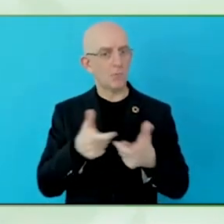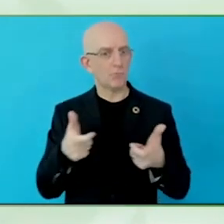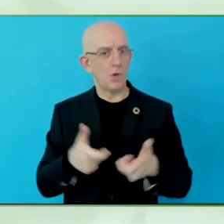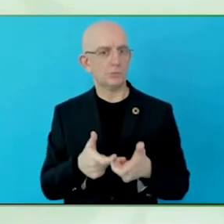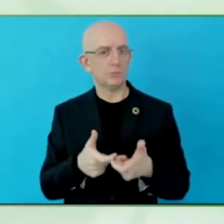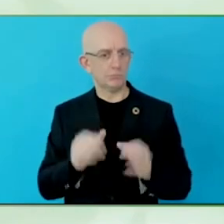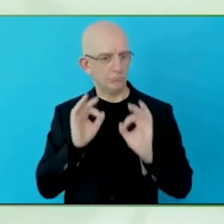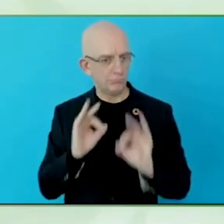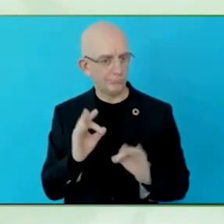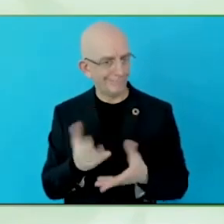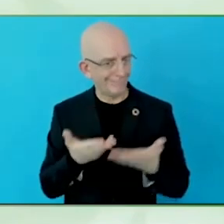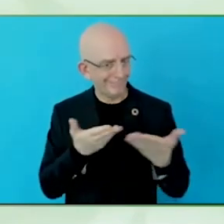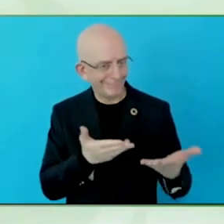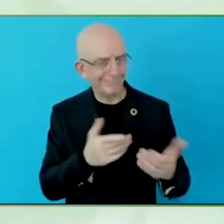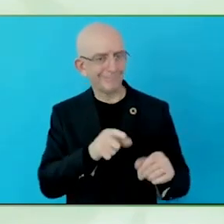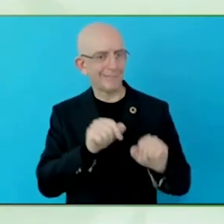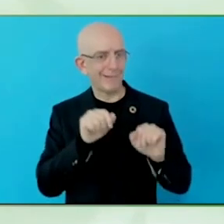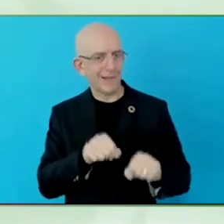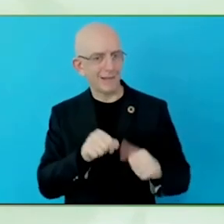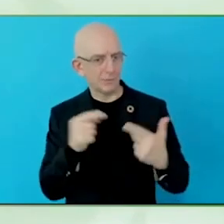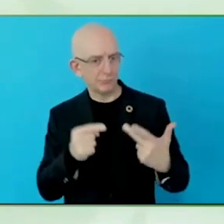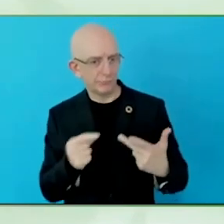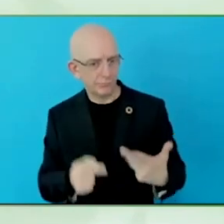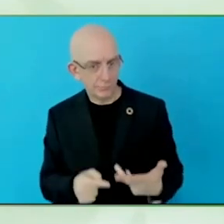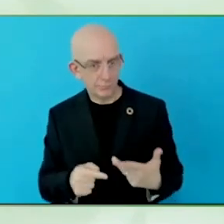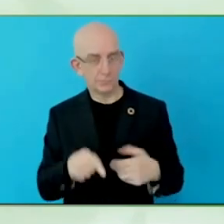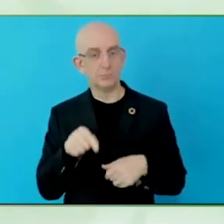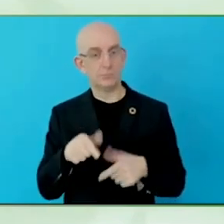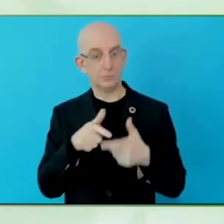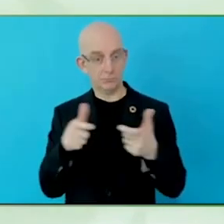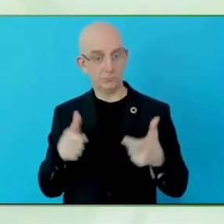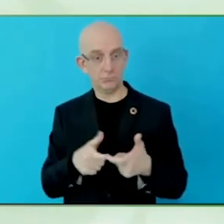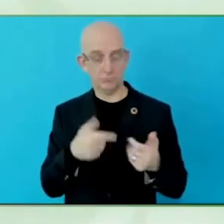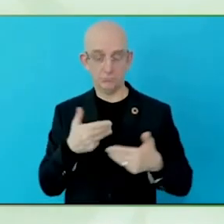So when we are looking at what the digital technology can